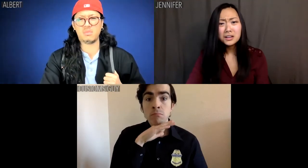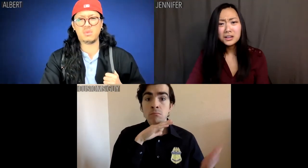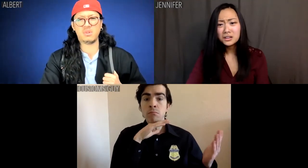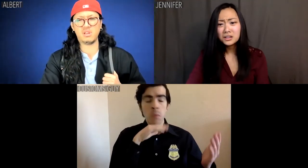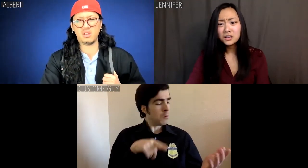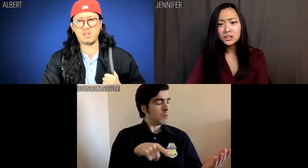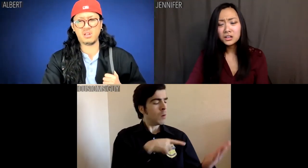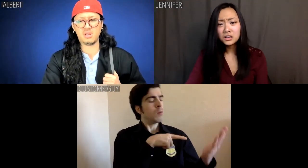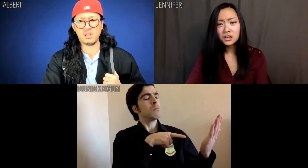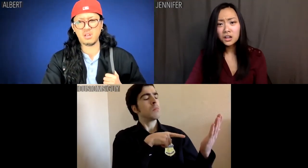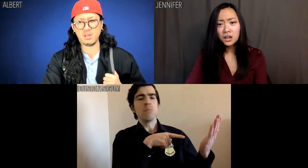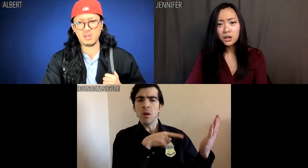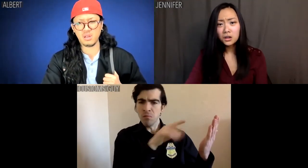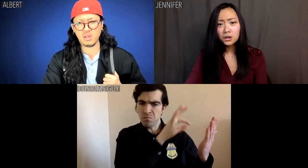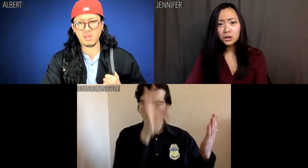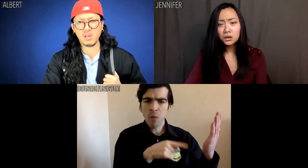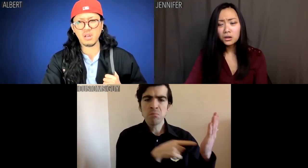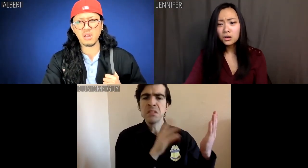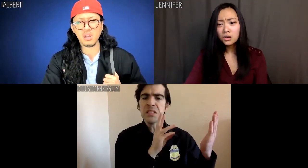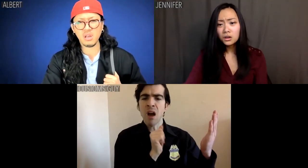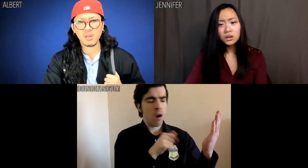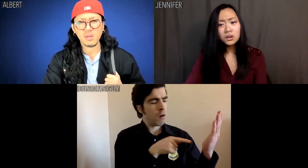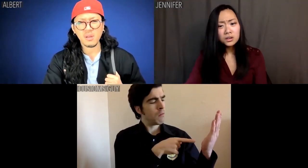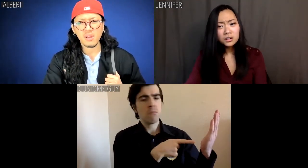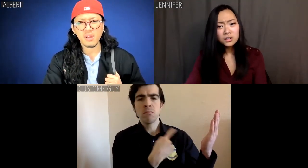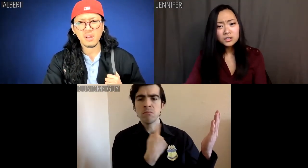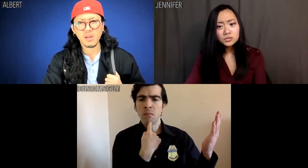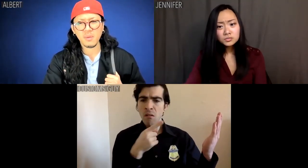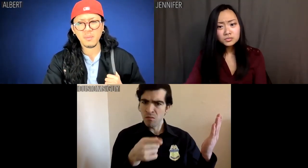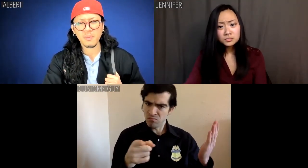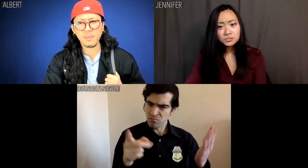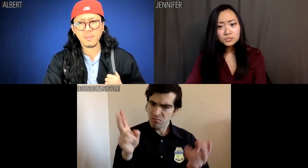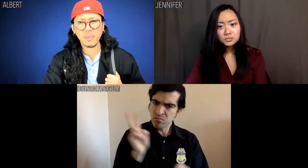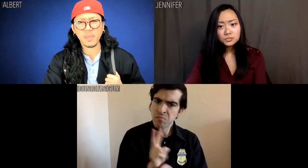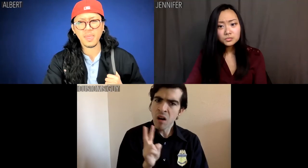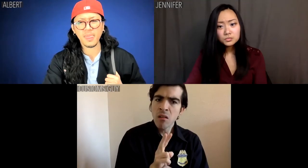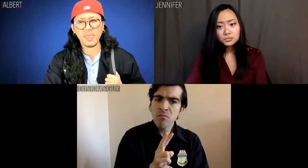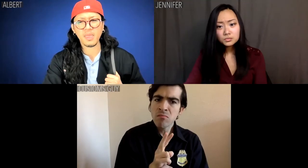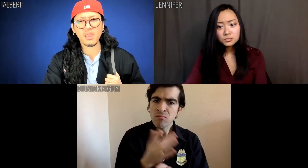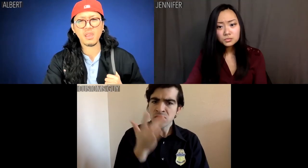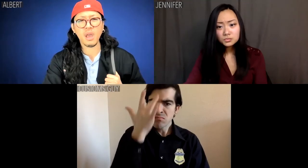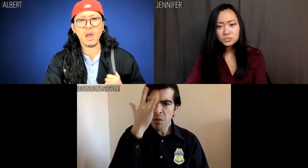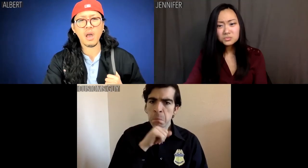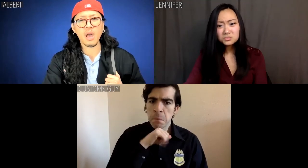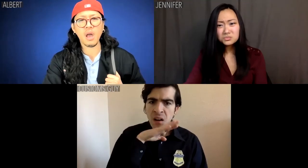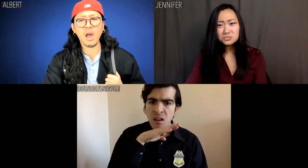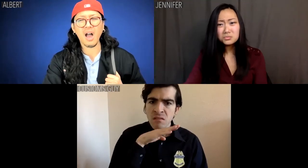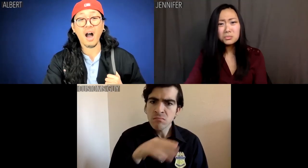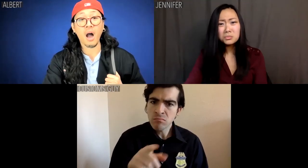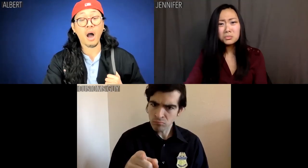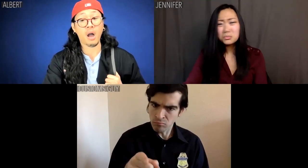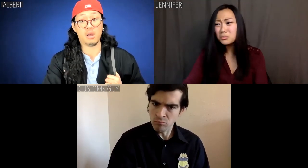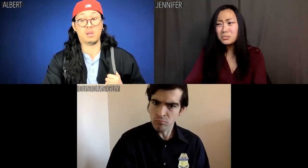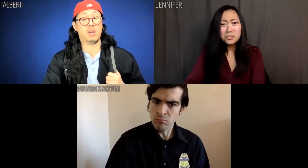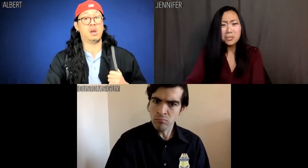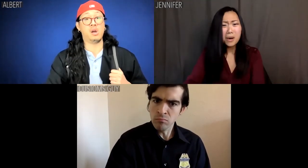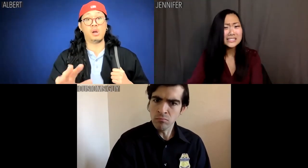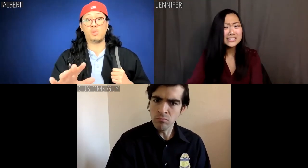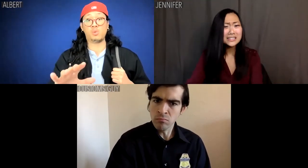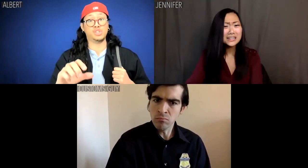Because customs form Item 6A clearly states: Mark X if you've had sexual congress with poultry or pigs.